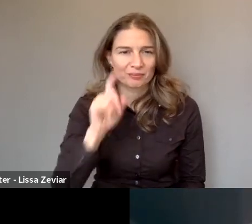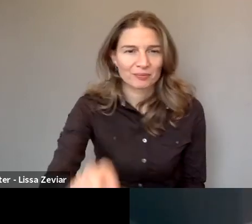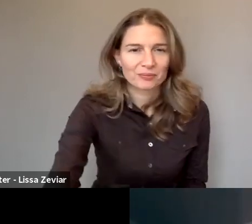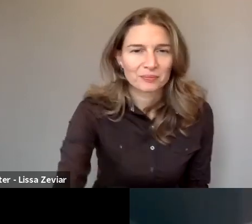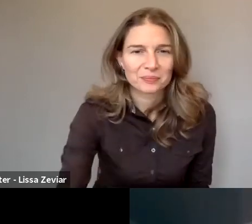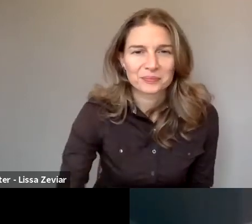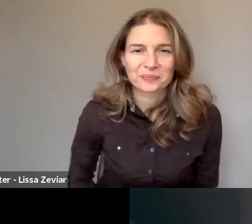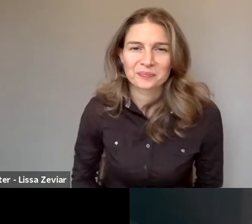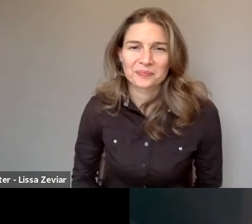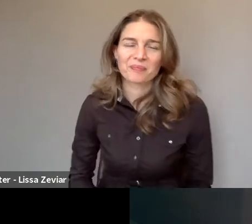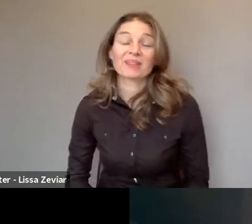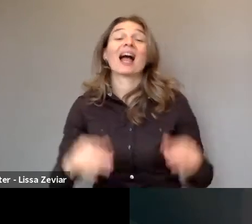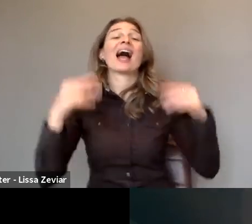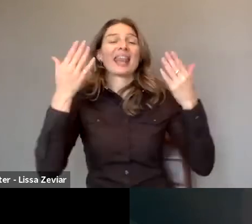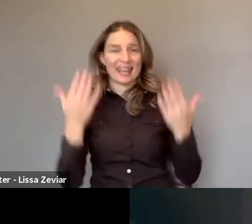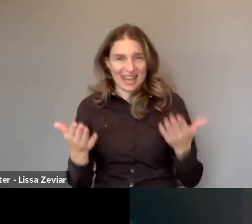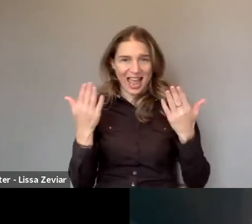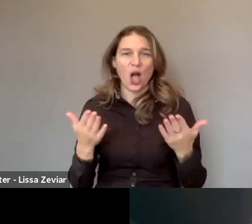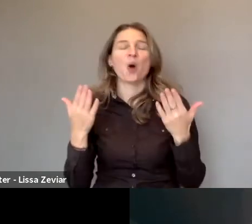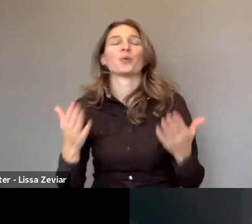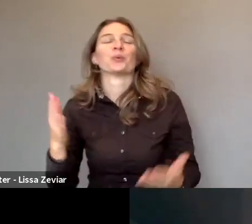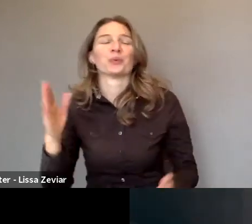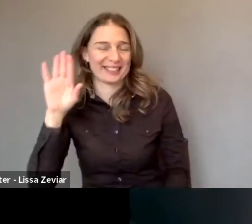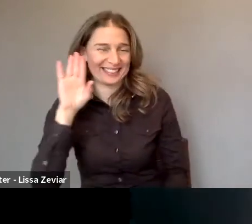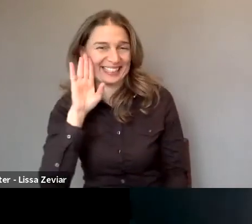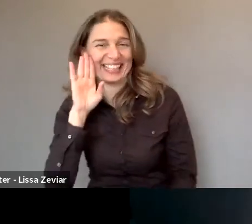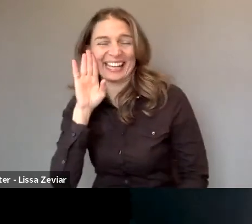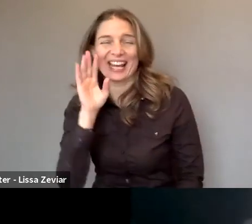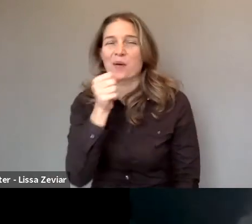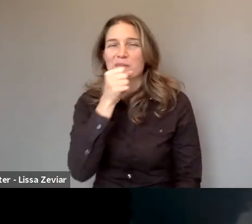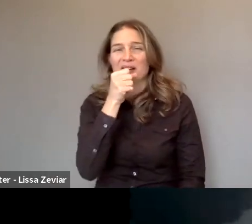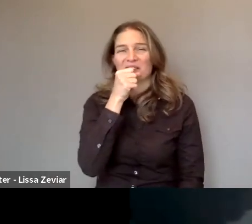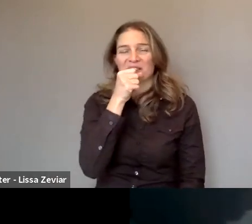Do you hear me? Yes, we can hear you.